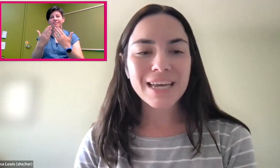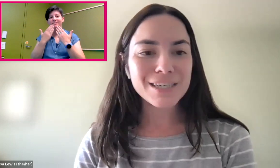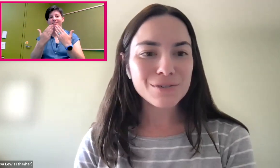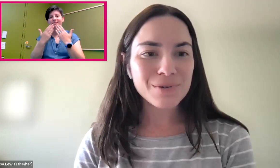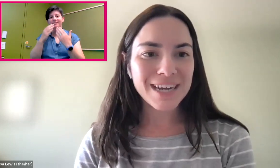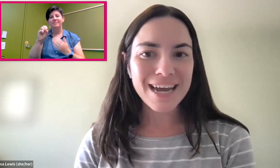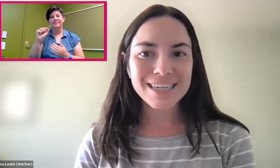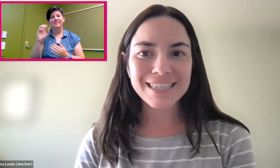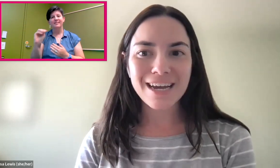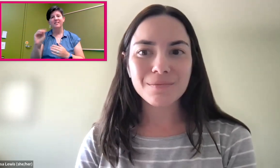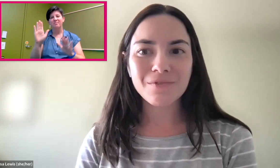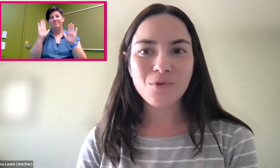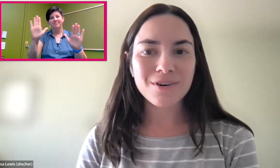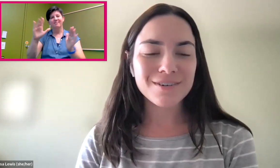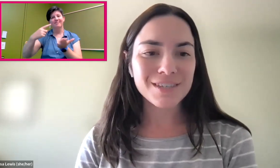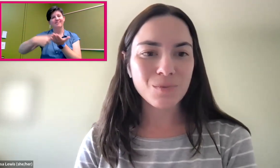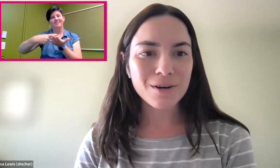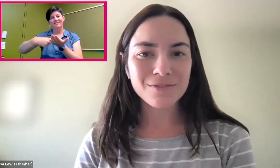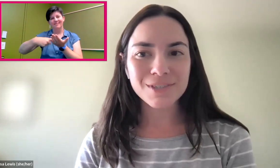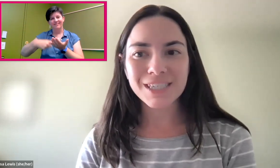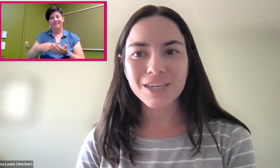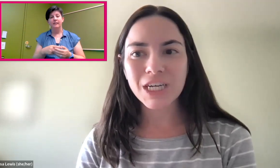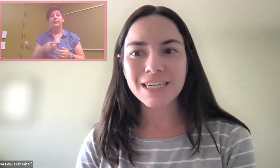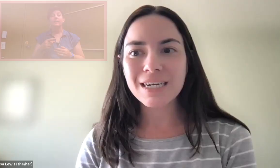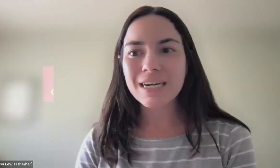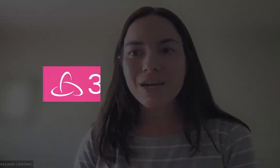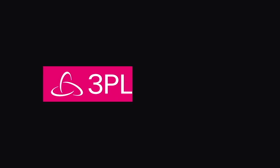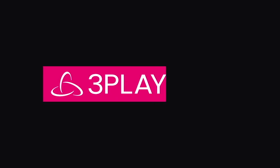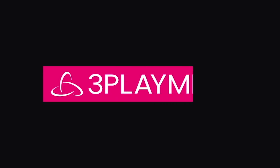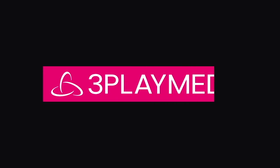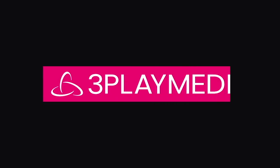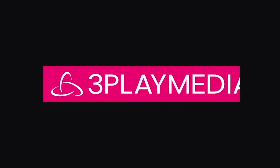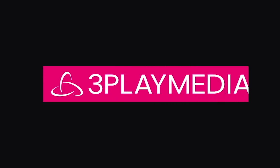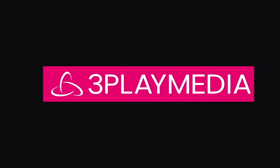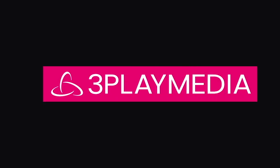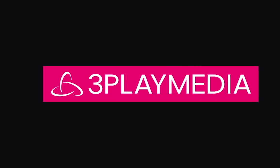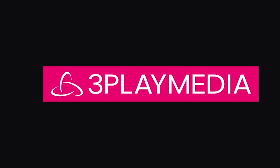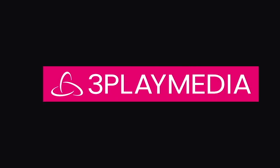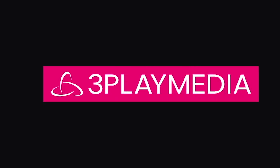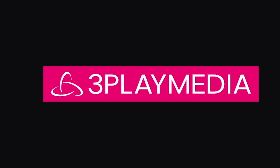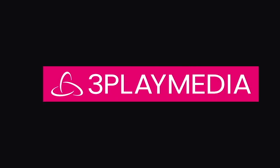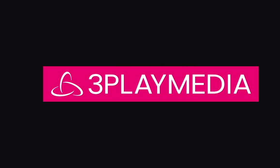Thank you again, Sam, for this wonderful discussion. And thank you to everyone for joining,